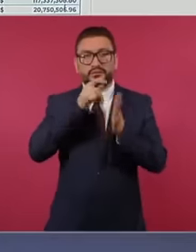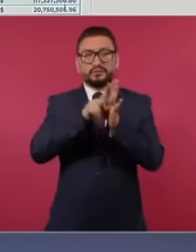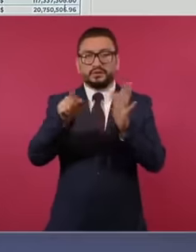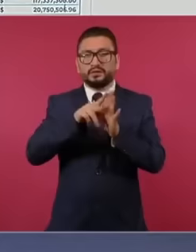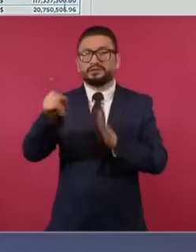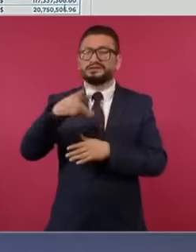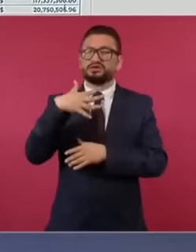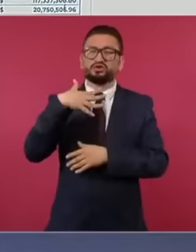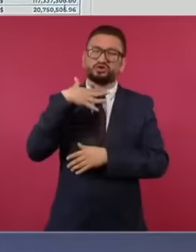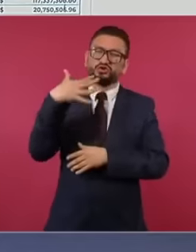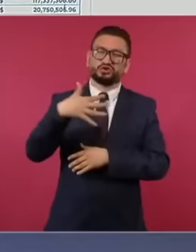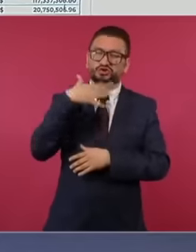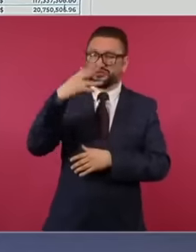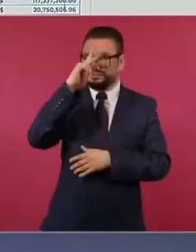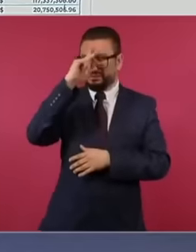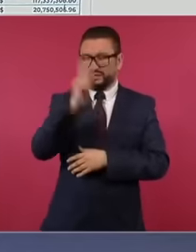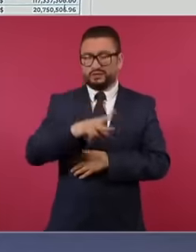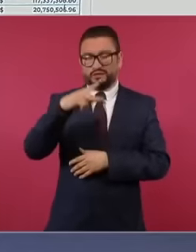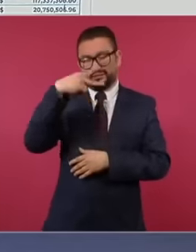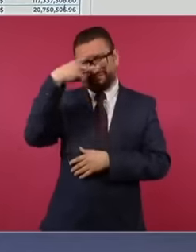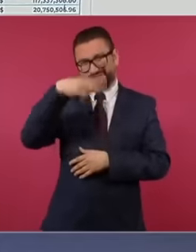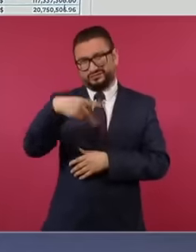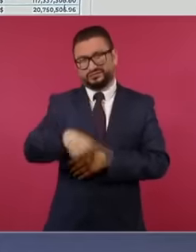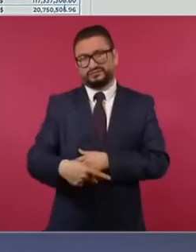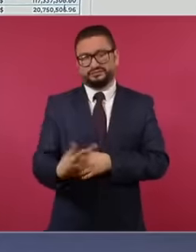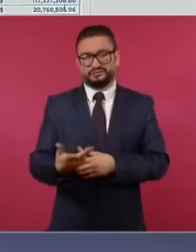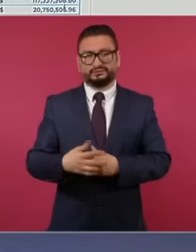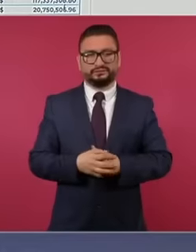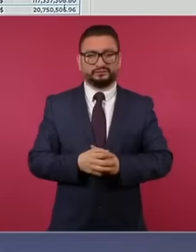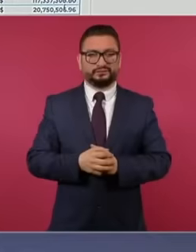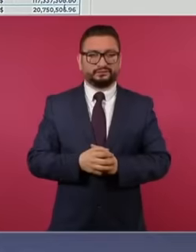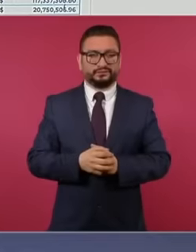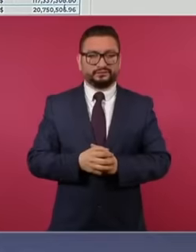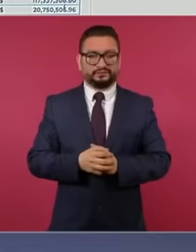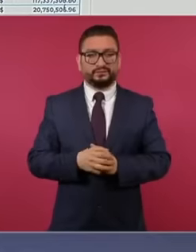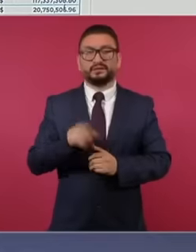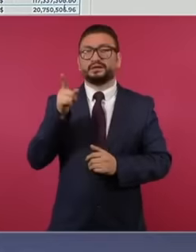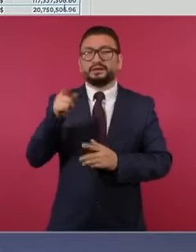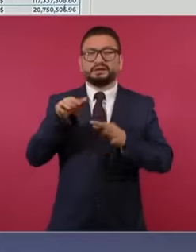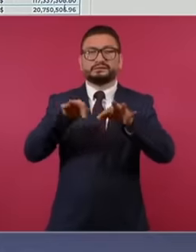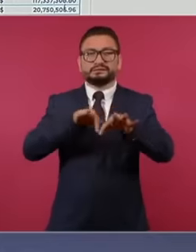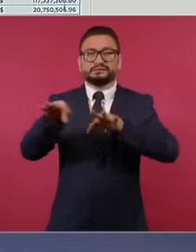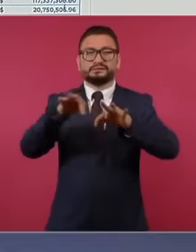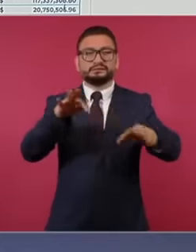Mexico working for